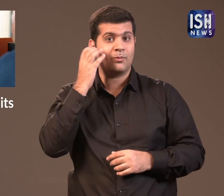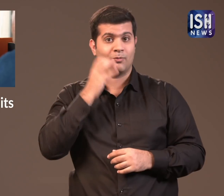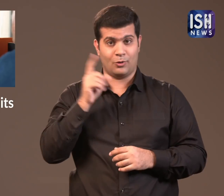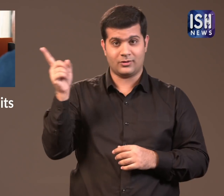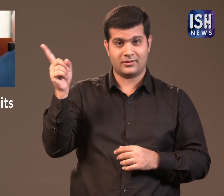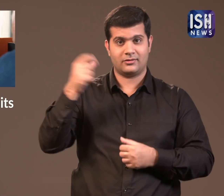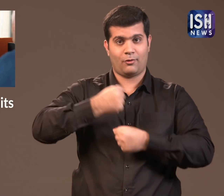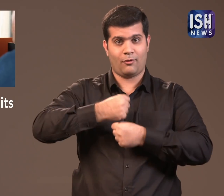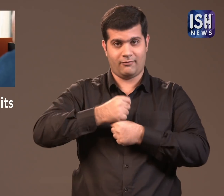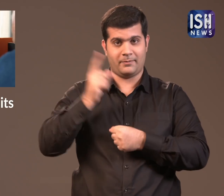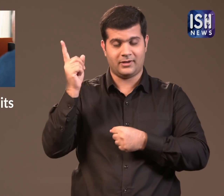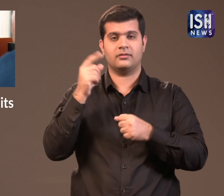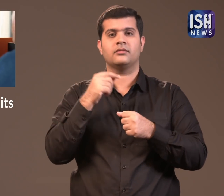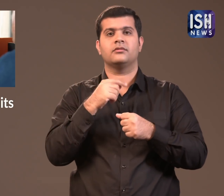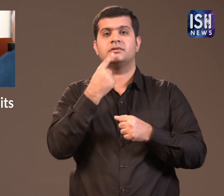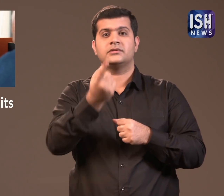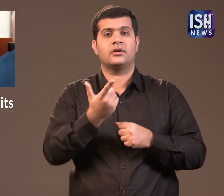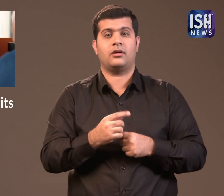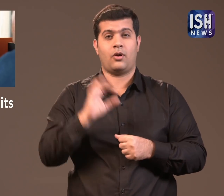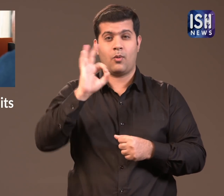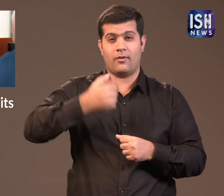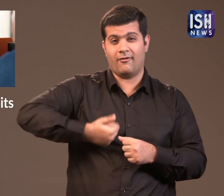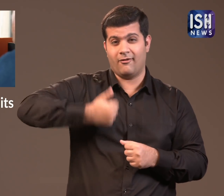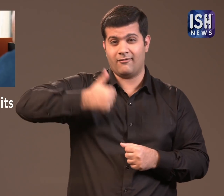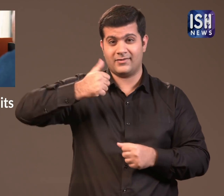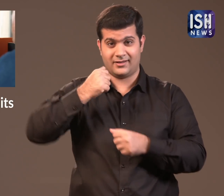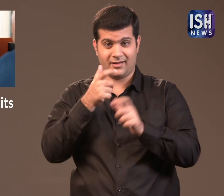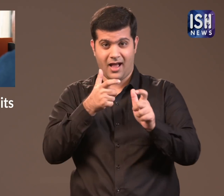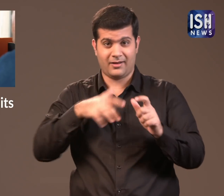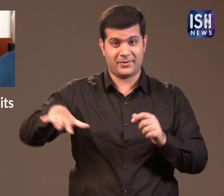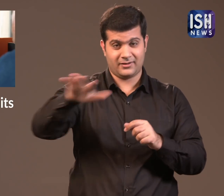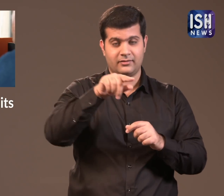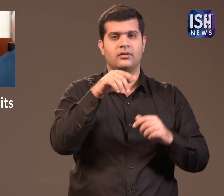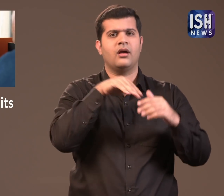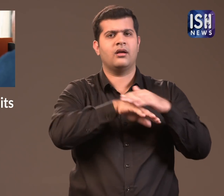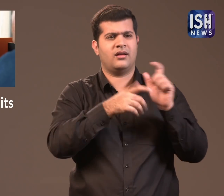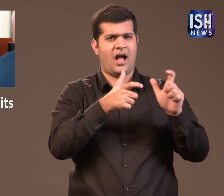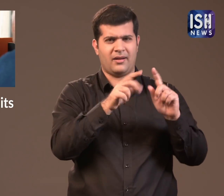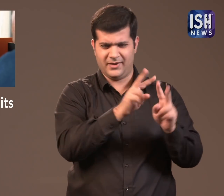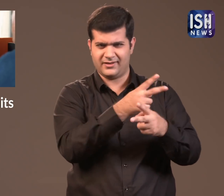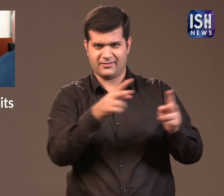The Modi government said that officers in the army would be allowed to opt for permanent posts